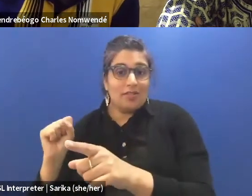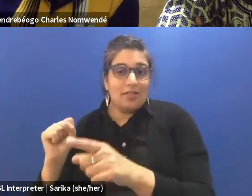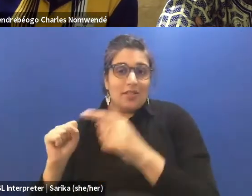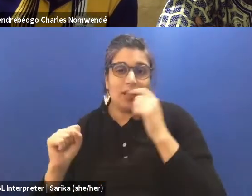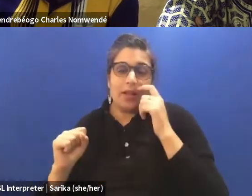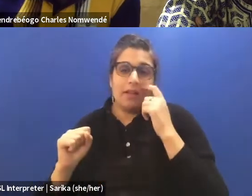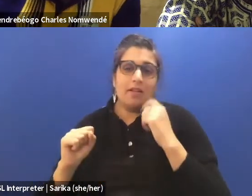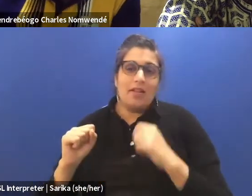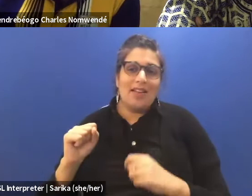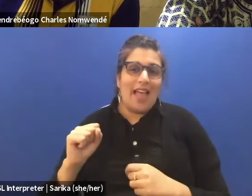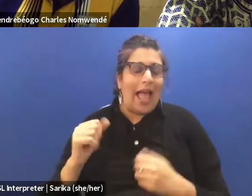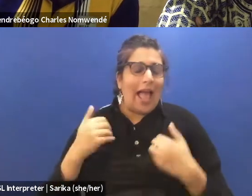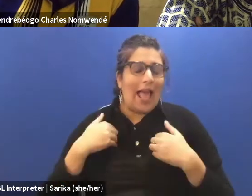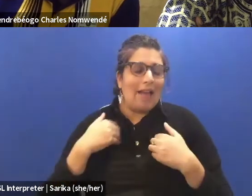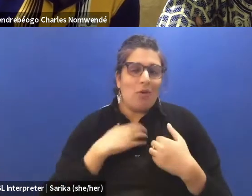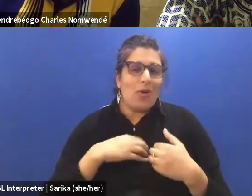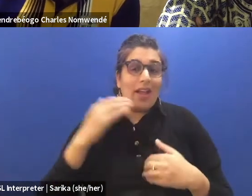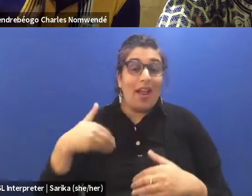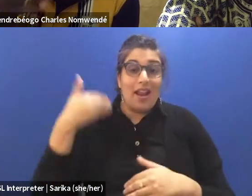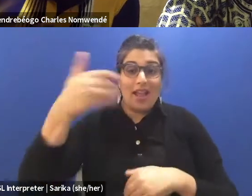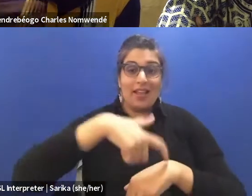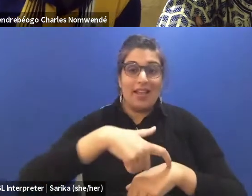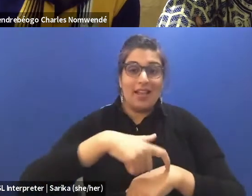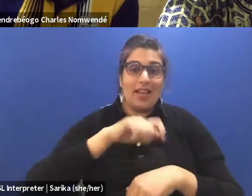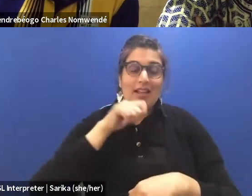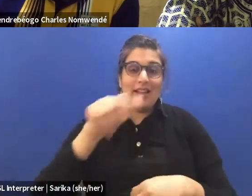I have a wish that the next time is not behind screens.